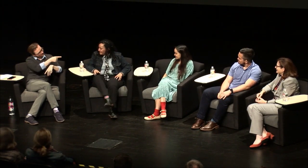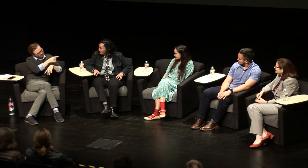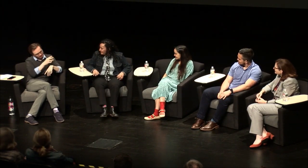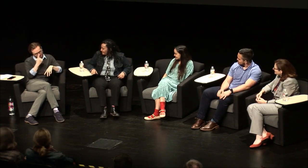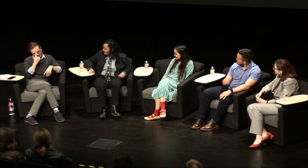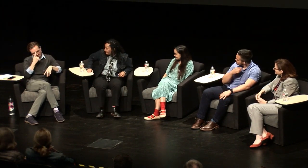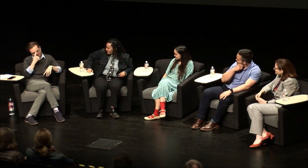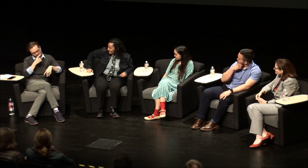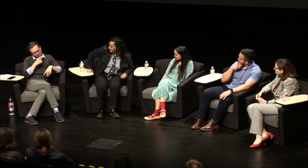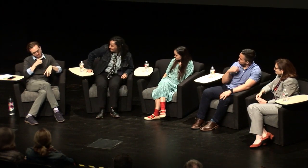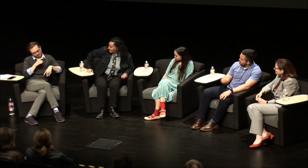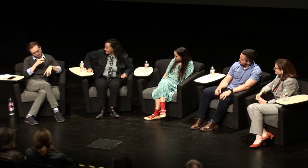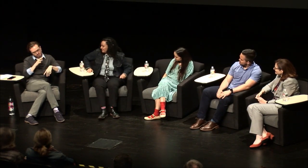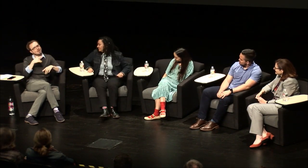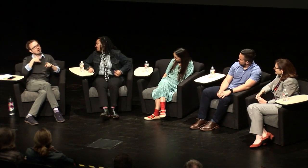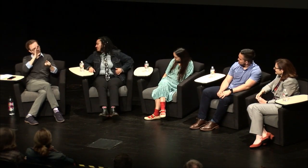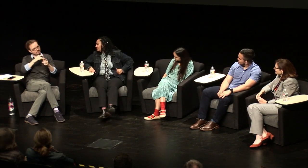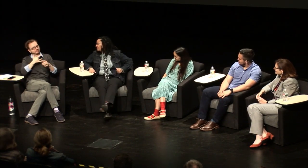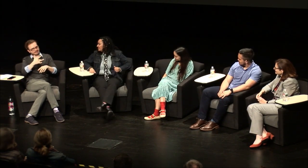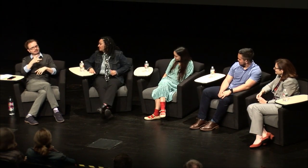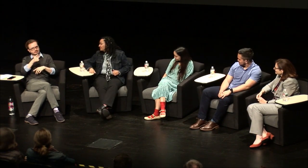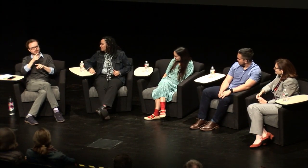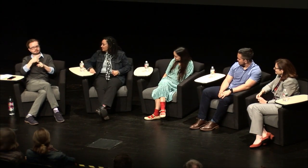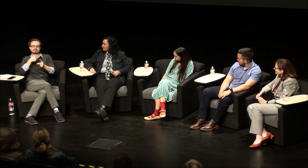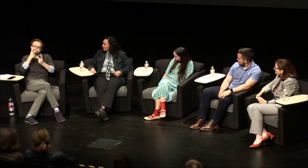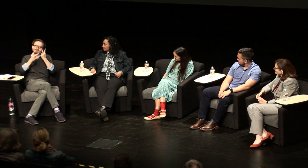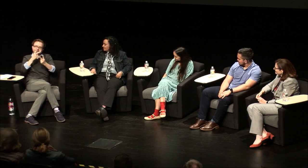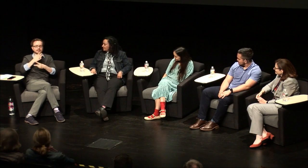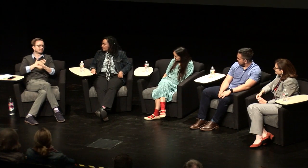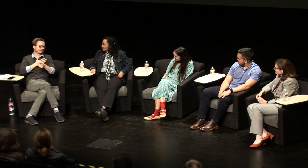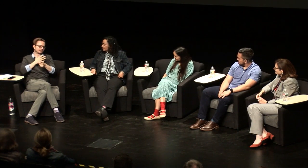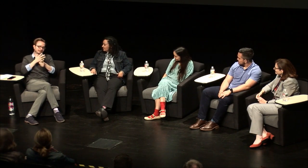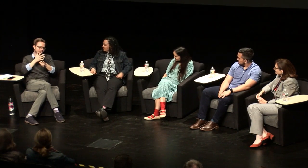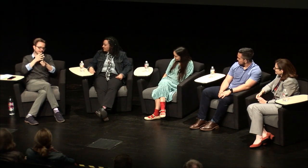something that I'd like to follow up with about that so you know